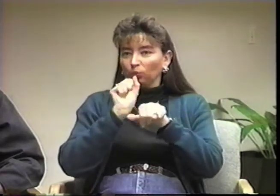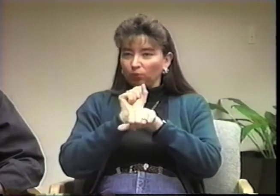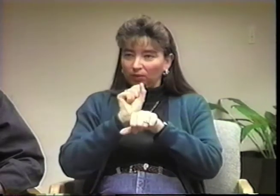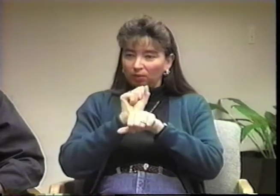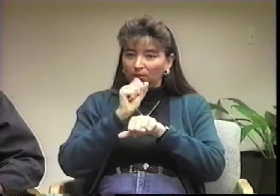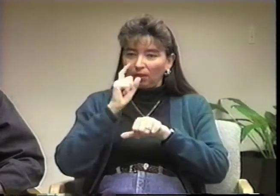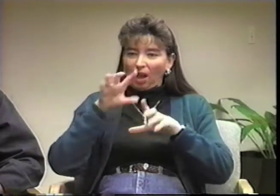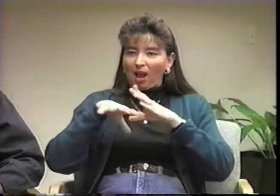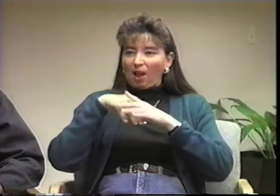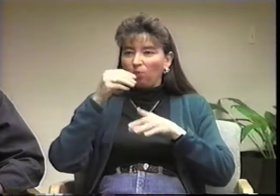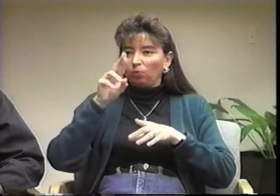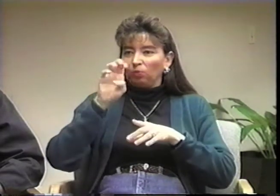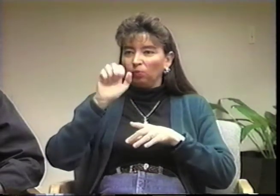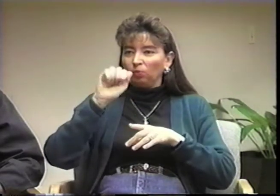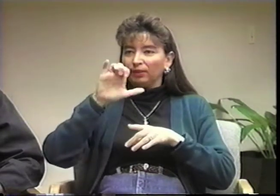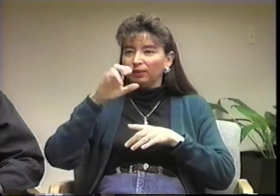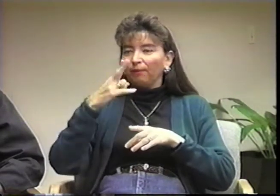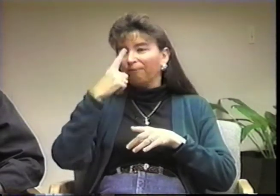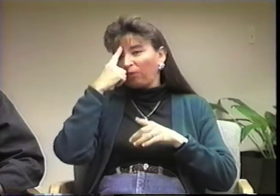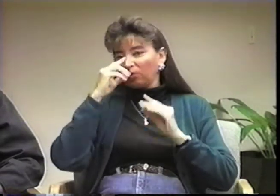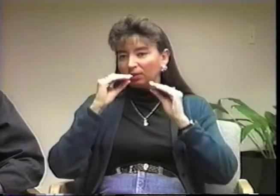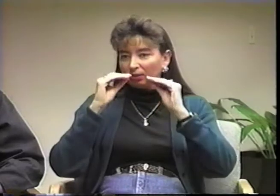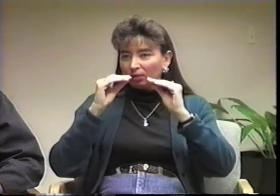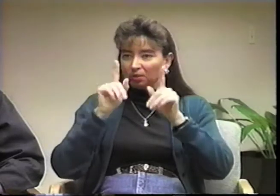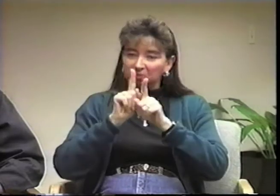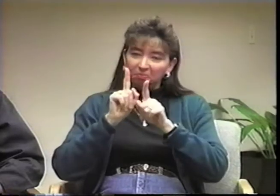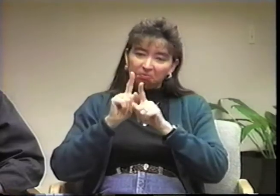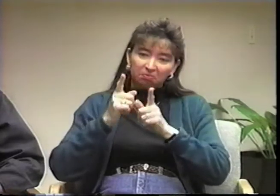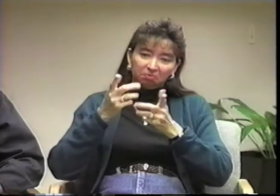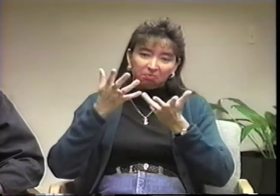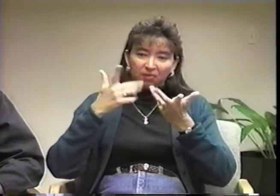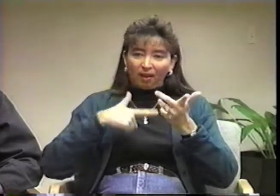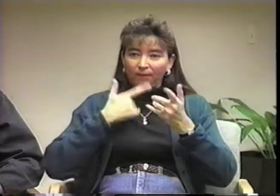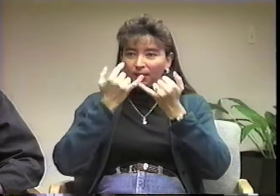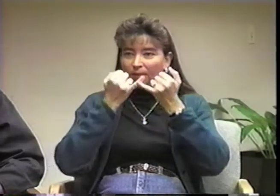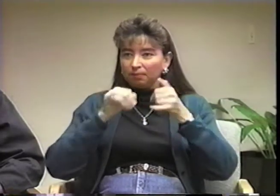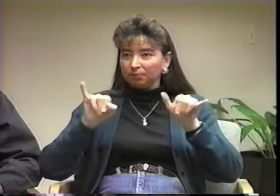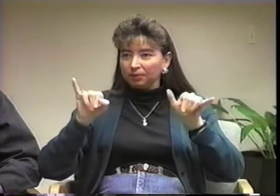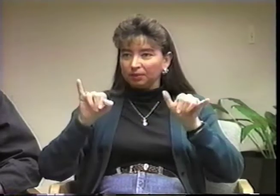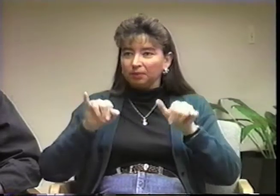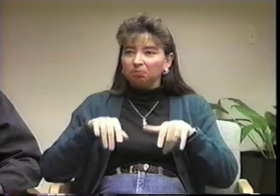which teaches independent living skills such as understanding mail they receive.